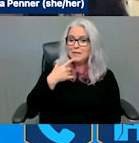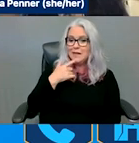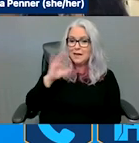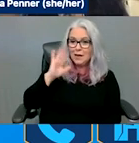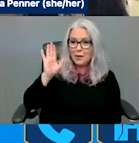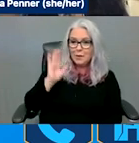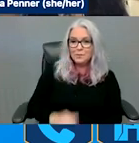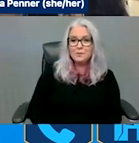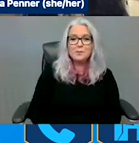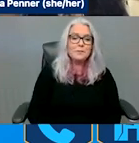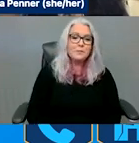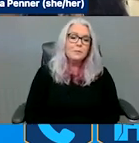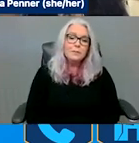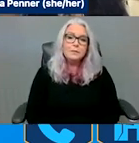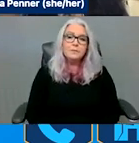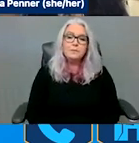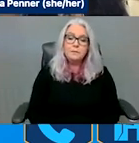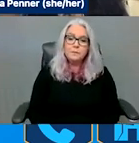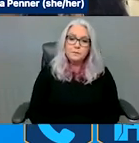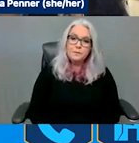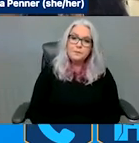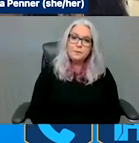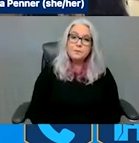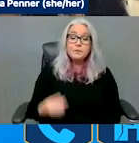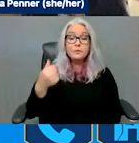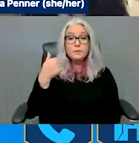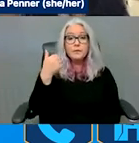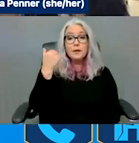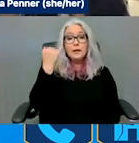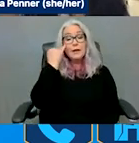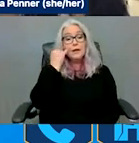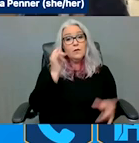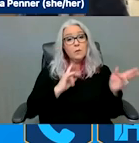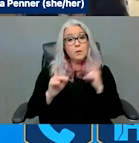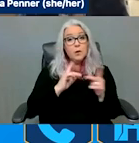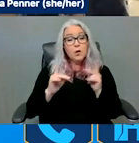know if folks were with us earlier as we heard from the